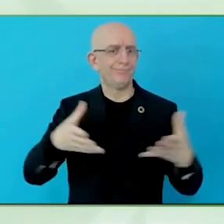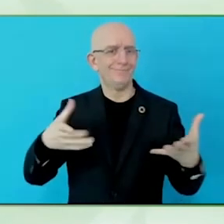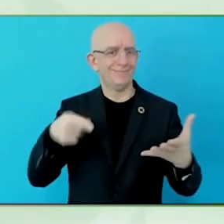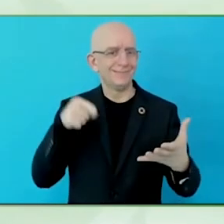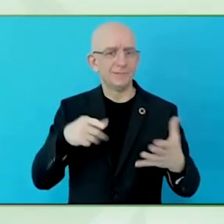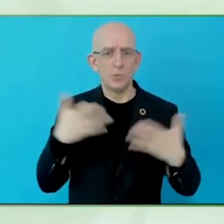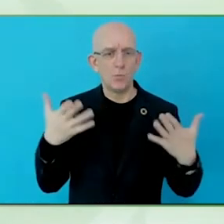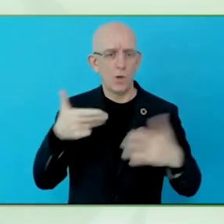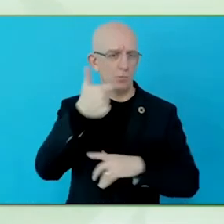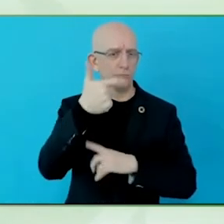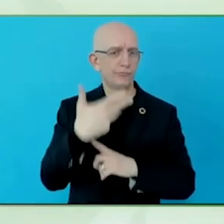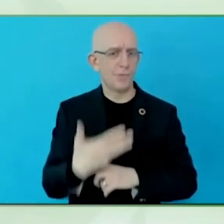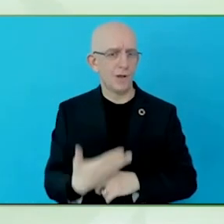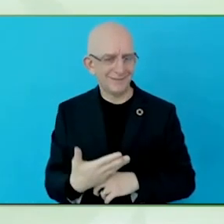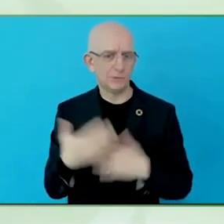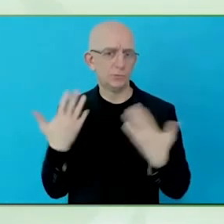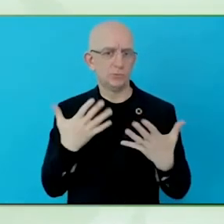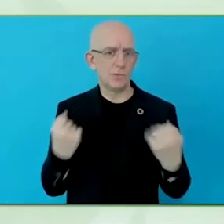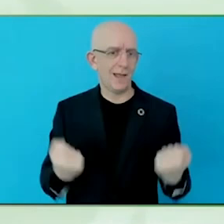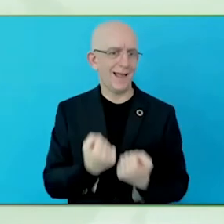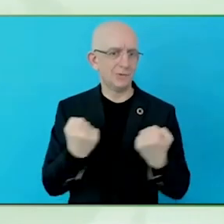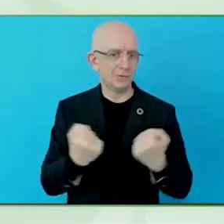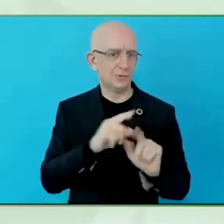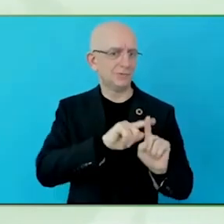is the data and the evidence behind it. Excellent, thank you.